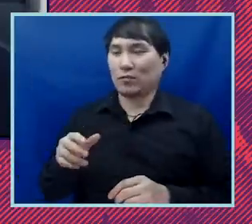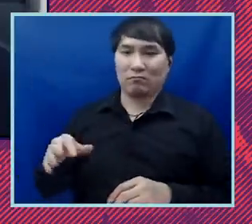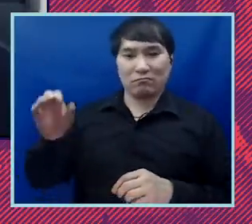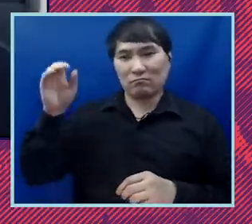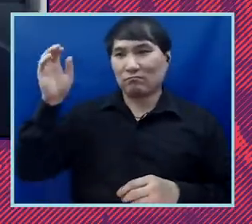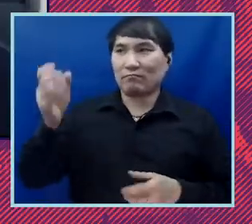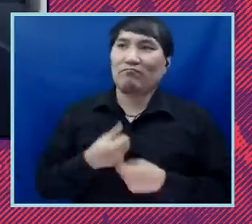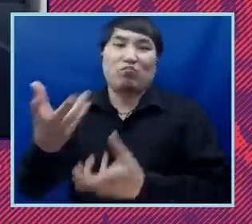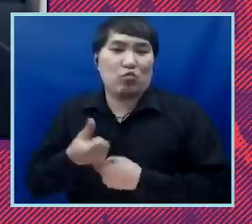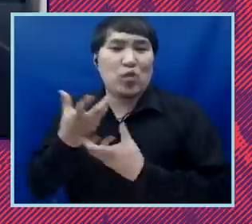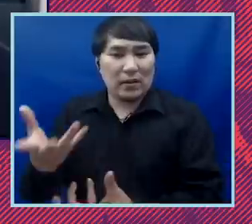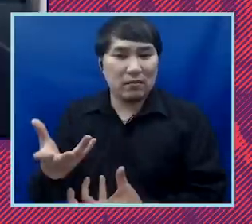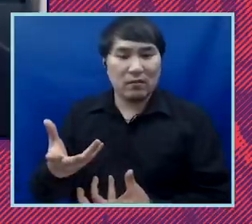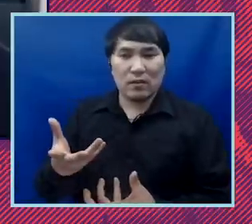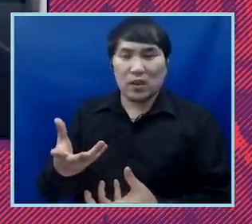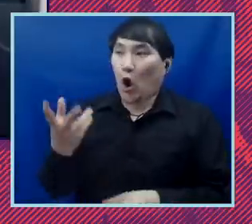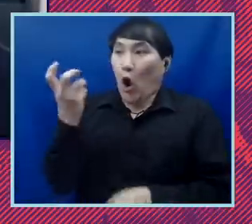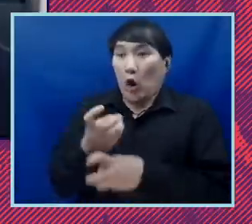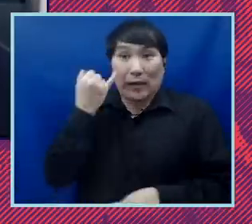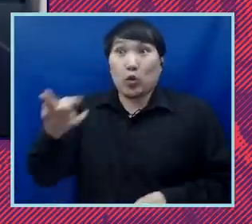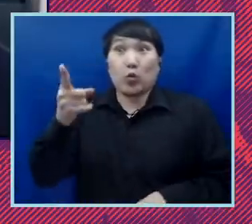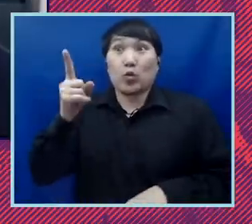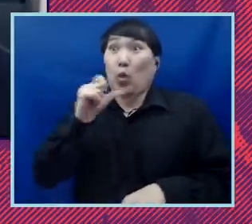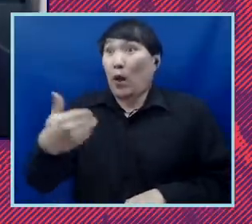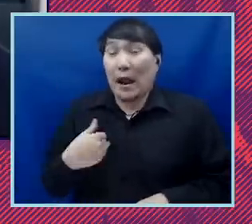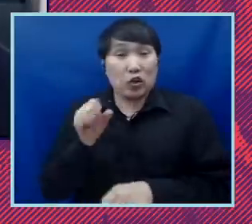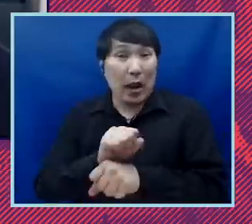of exercise if you don't have a job or you don't have food in your belly. And I think,